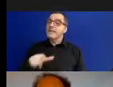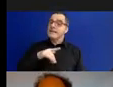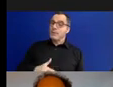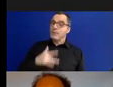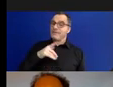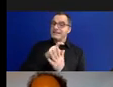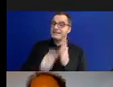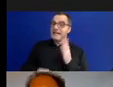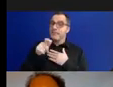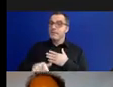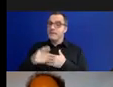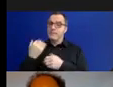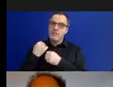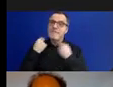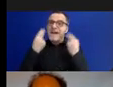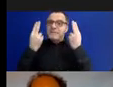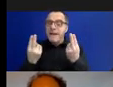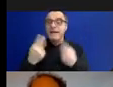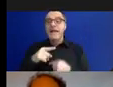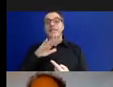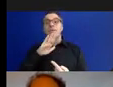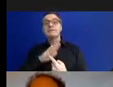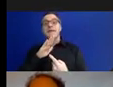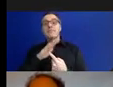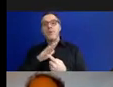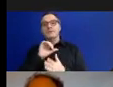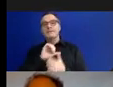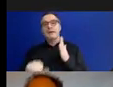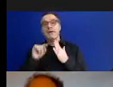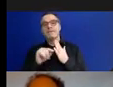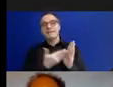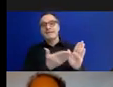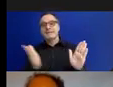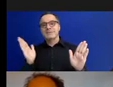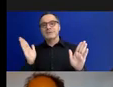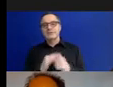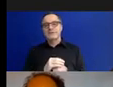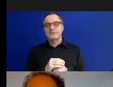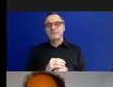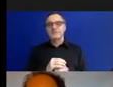was a really important starting point for this exhibition and to reference true-end campaigning